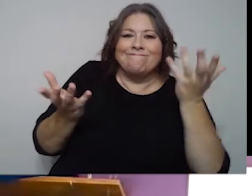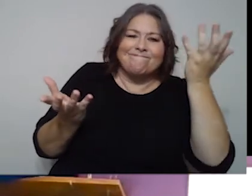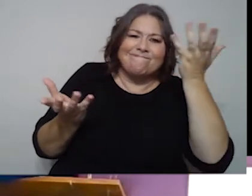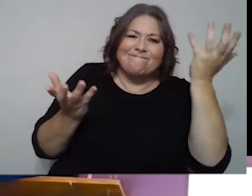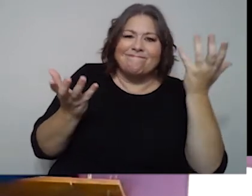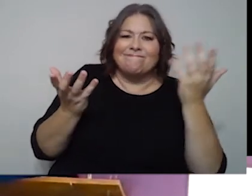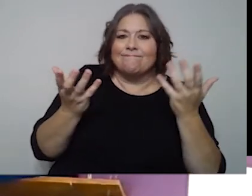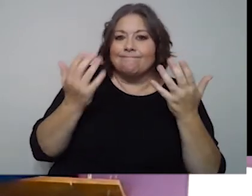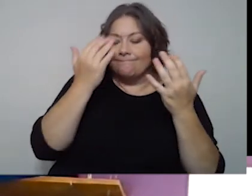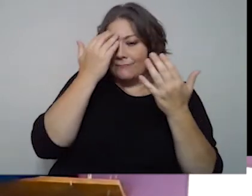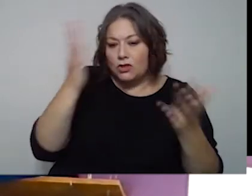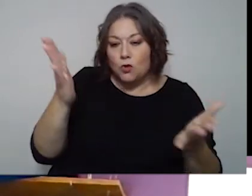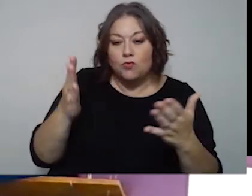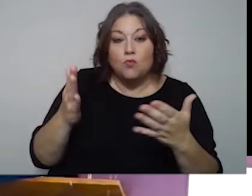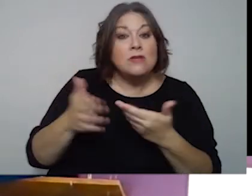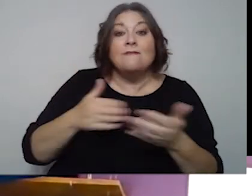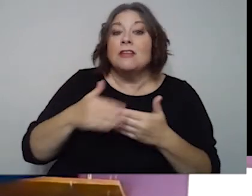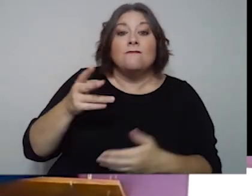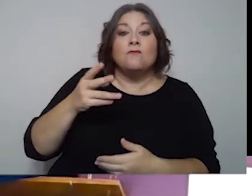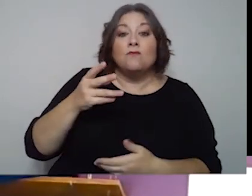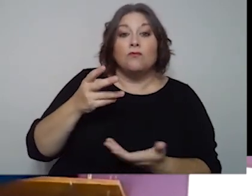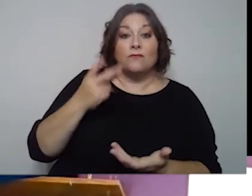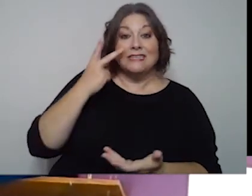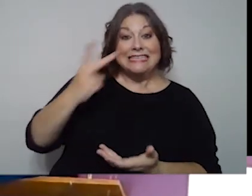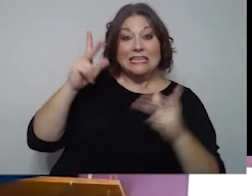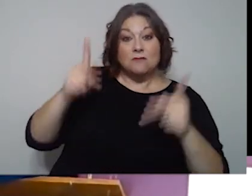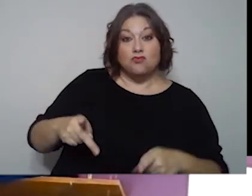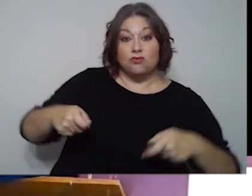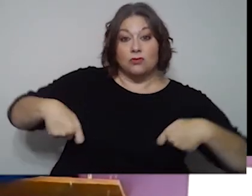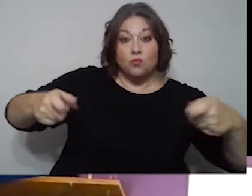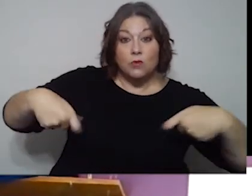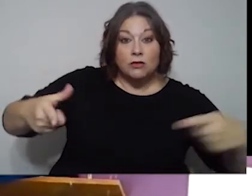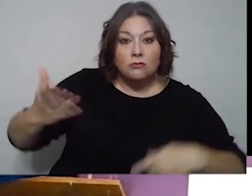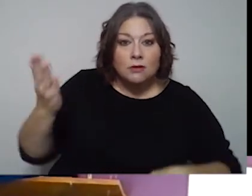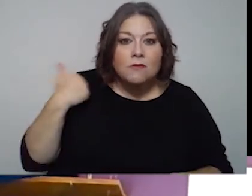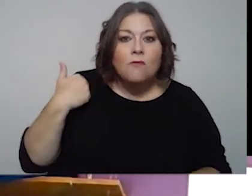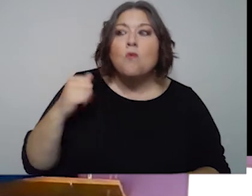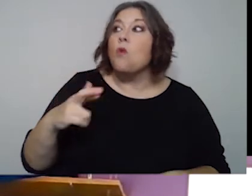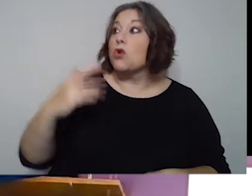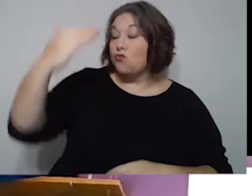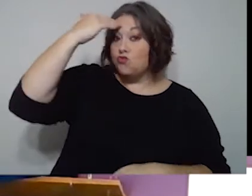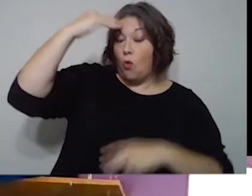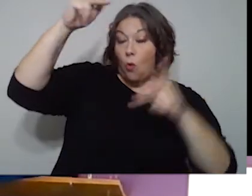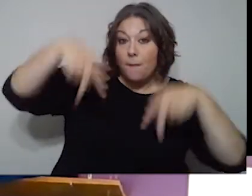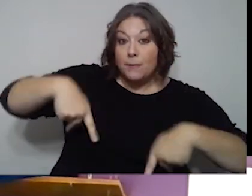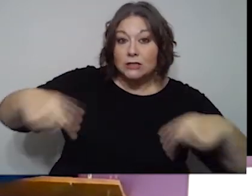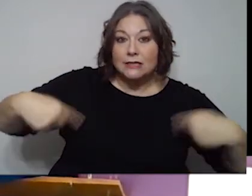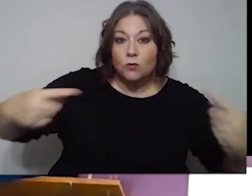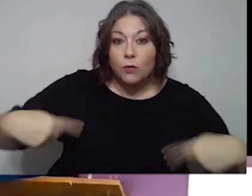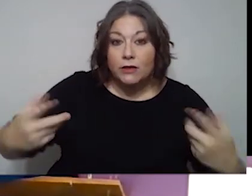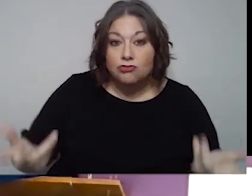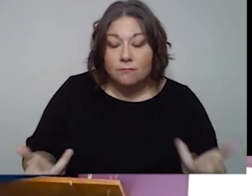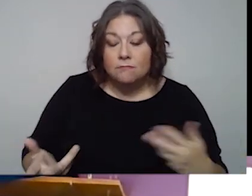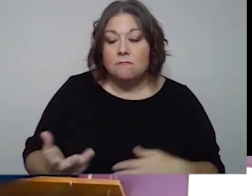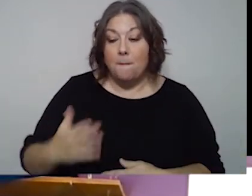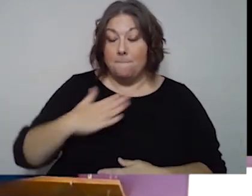Even, even if you have seen somebody in a wheelchair, or you know somebody in a wheelchair, my situation